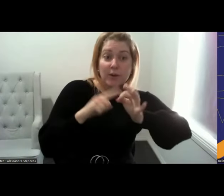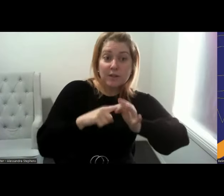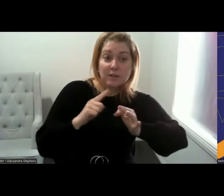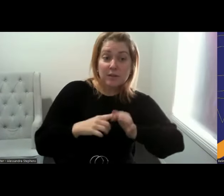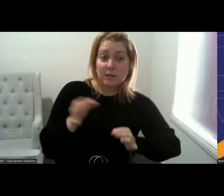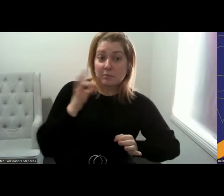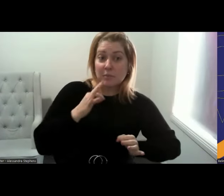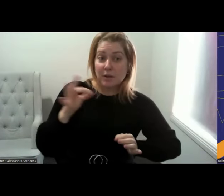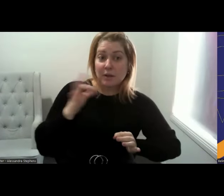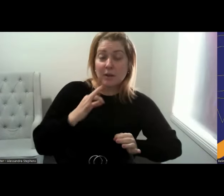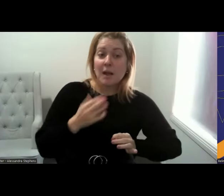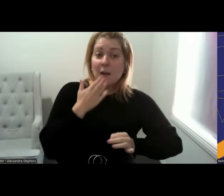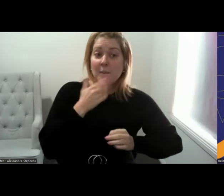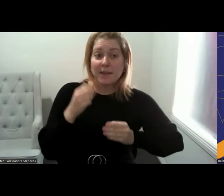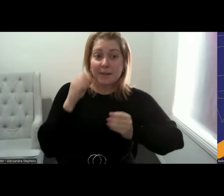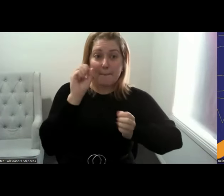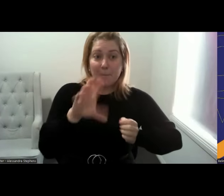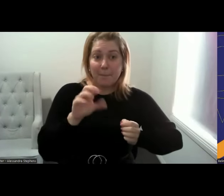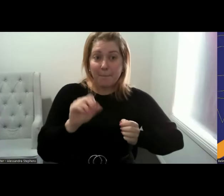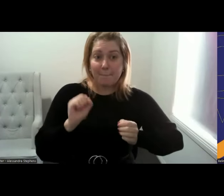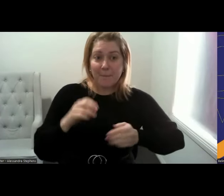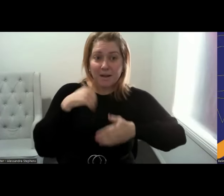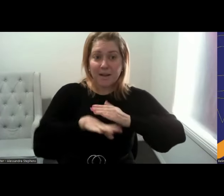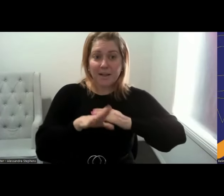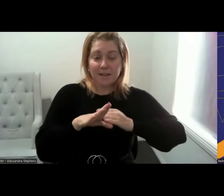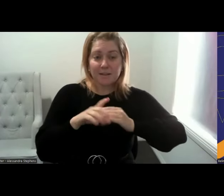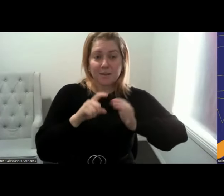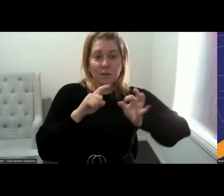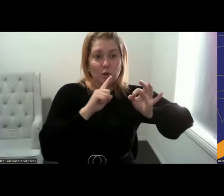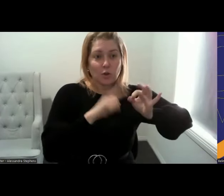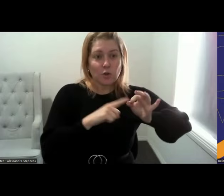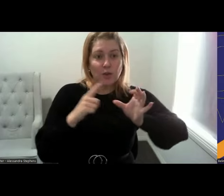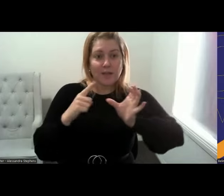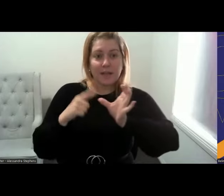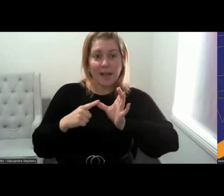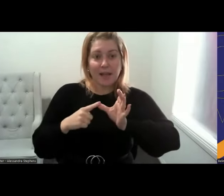If you can pop them in the Q&A, part of the chat, I don't think you can actually